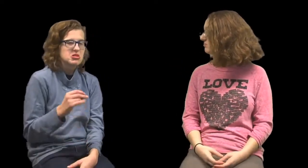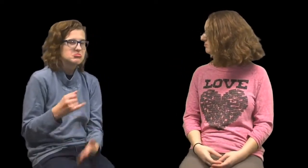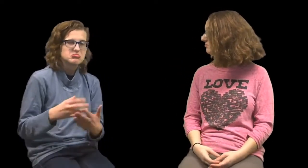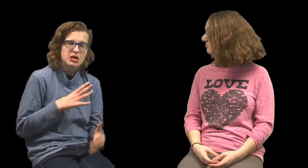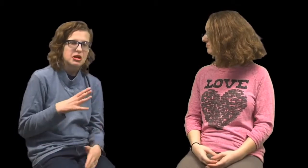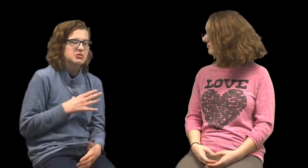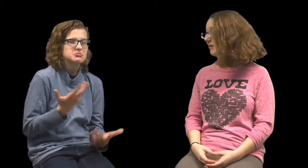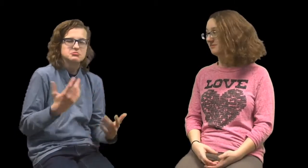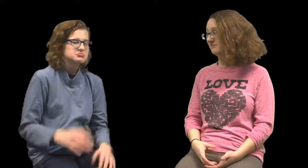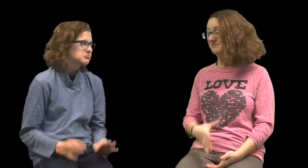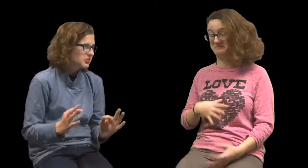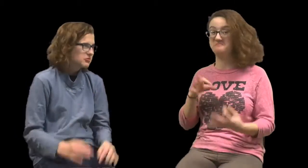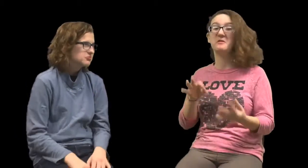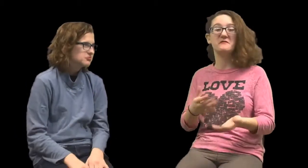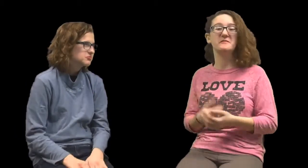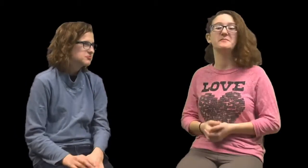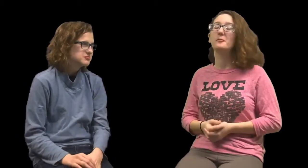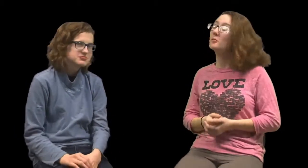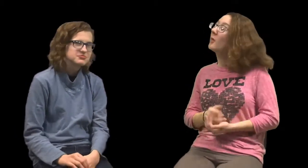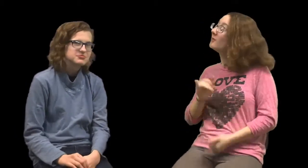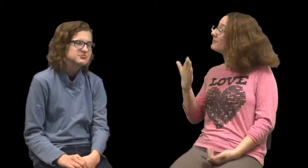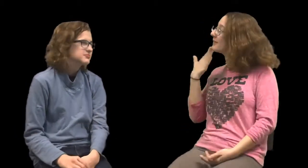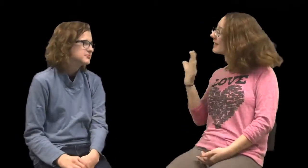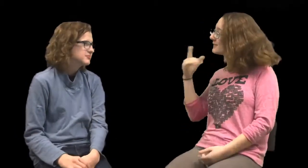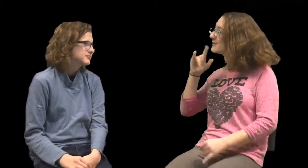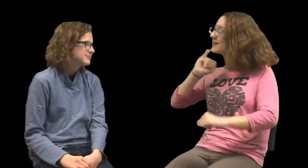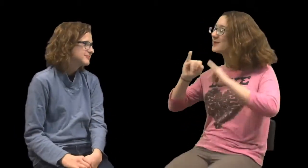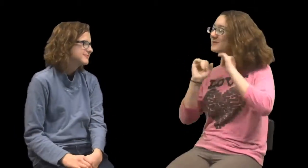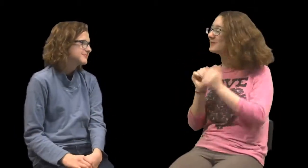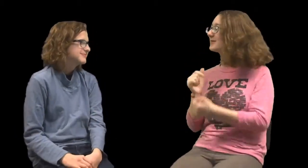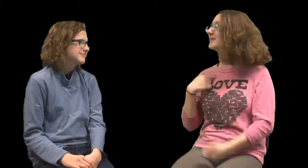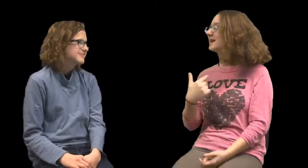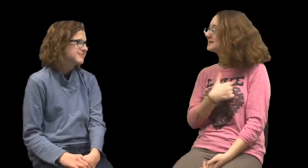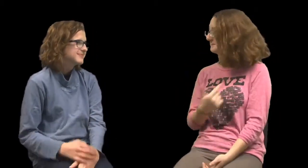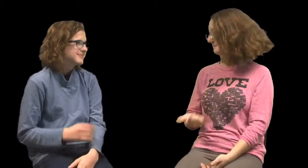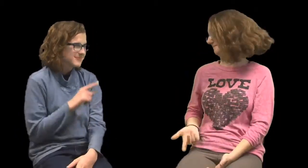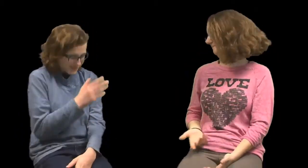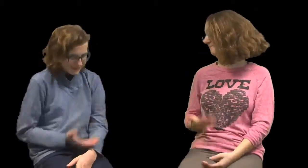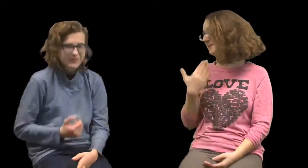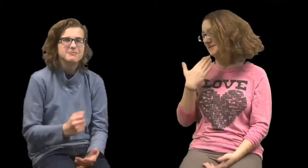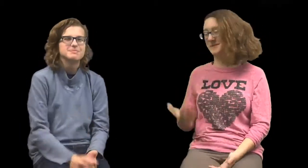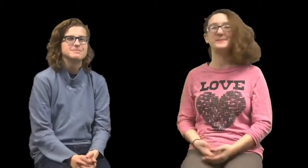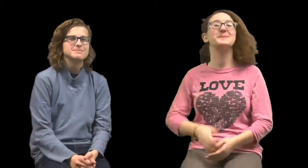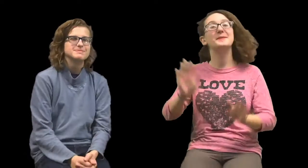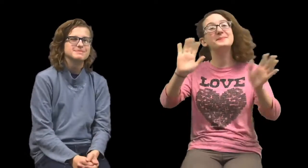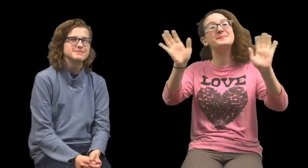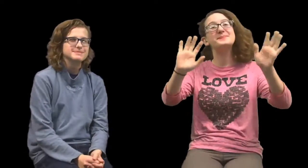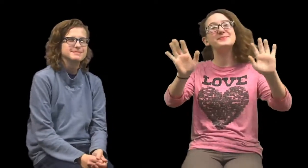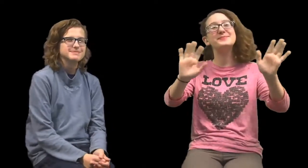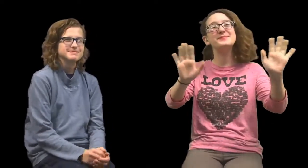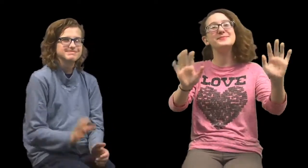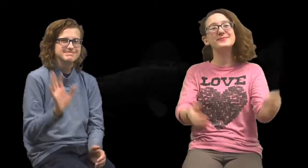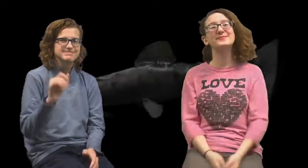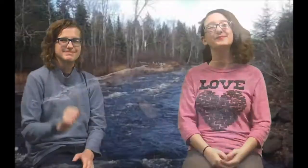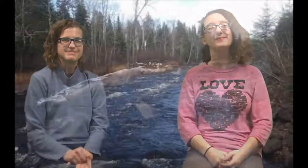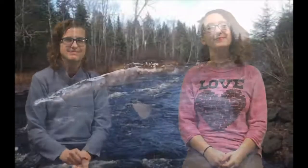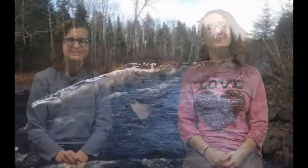No, it was exactly what I wanted. Perfect. Well thank you for doing the interview with us. You’re welcome. Bye!